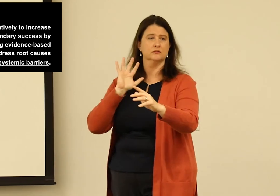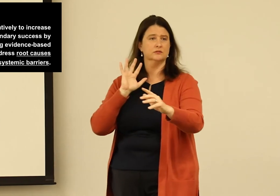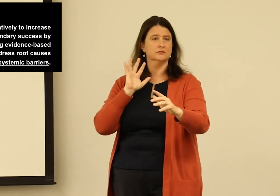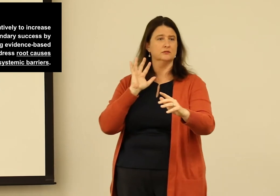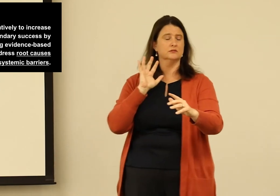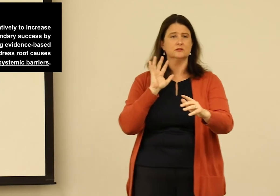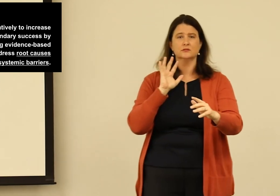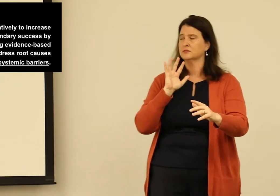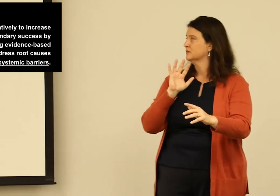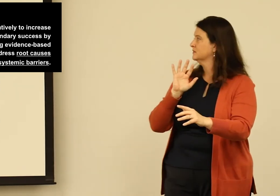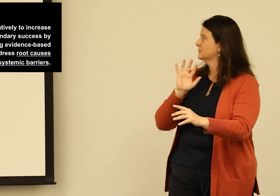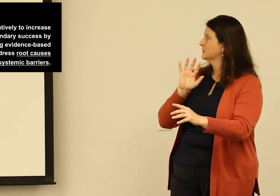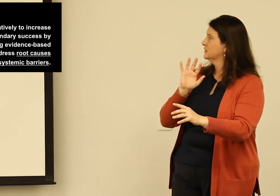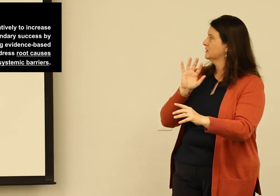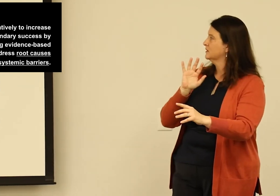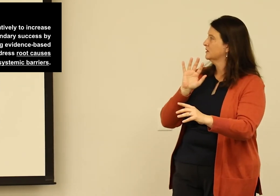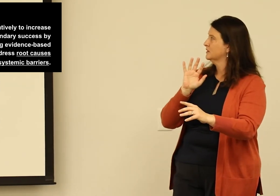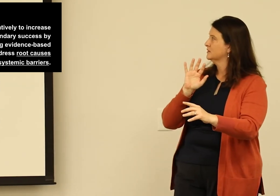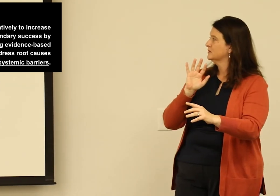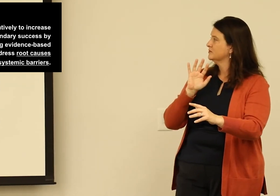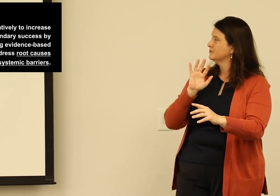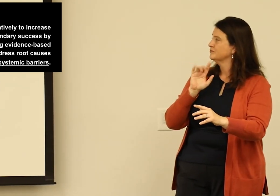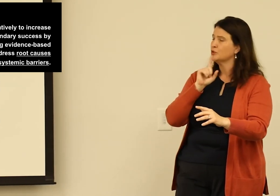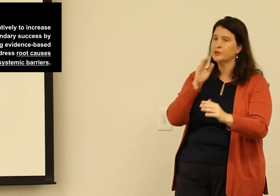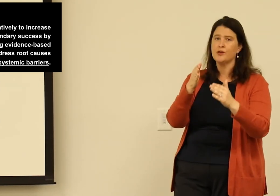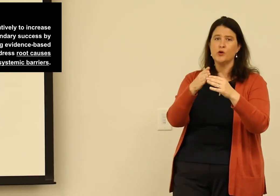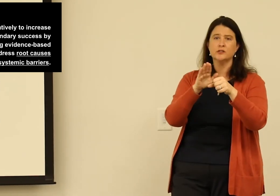Now you see links from some of the previous slides